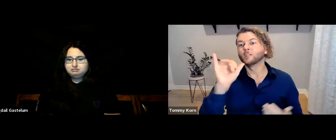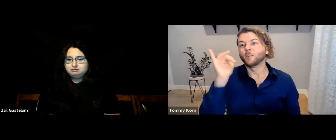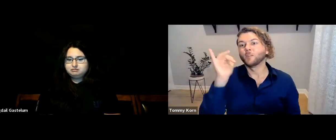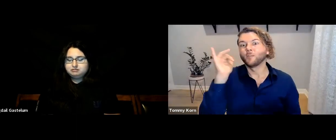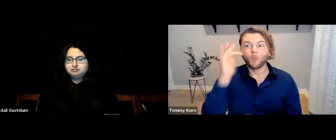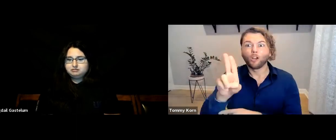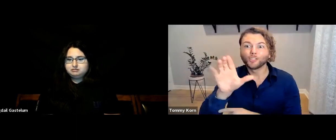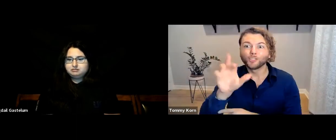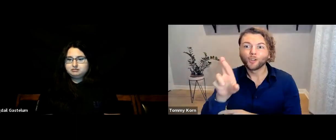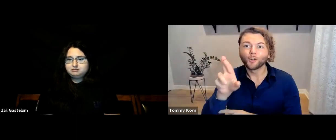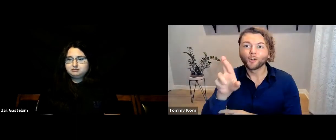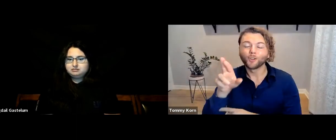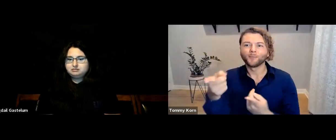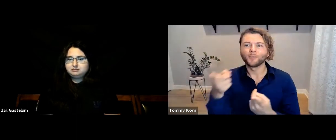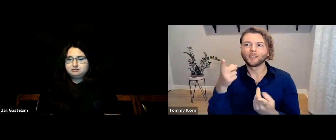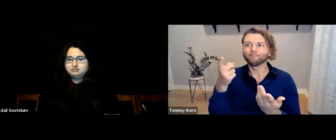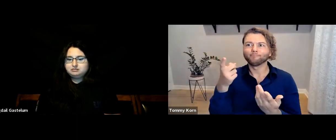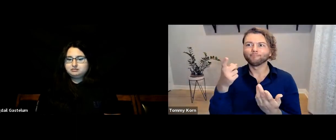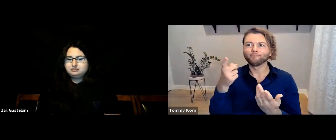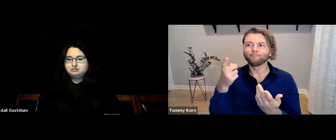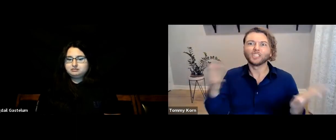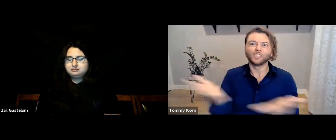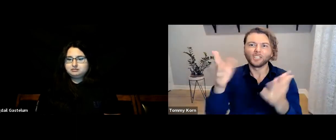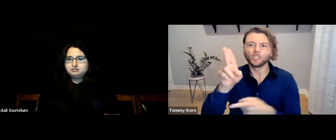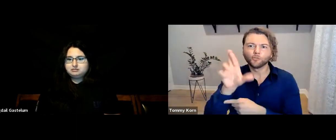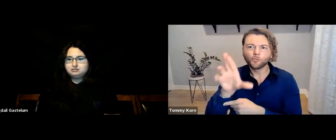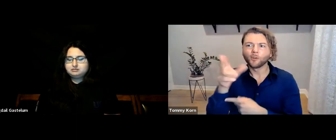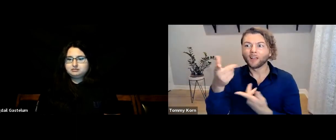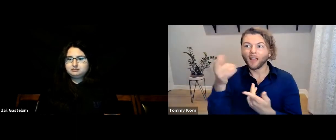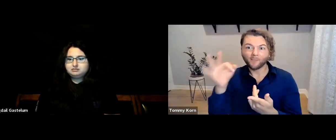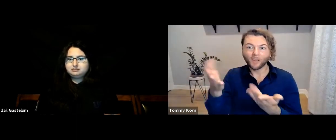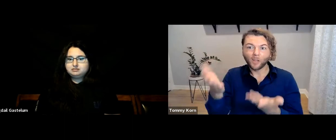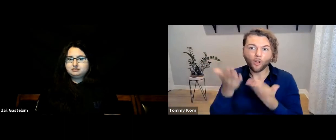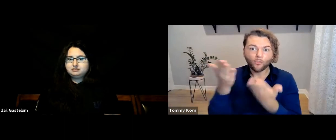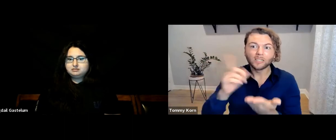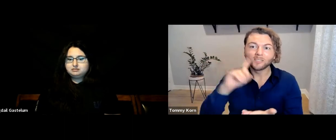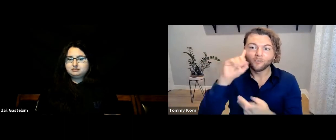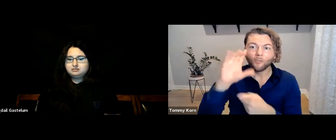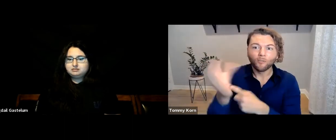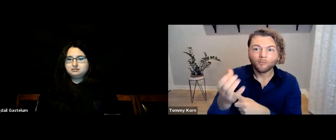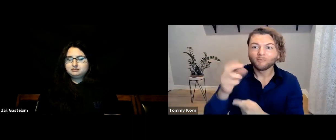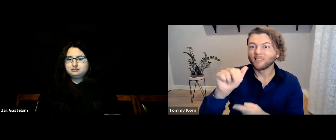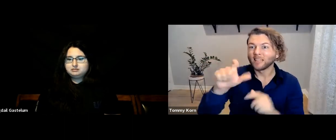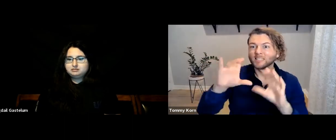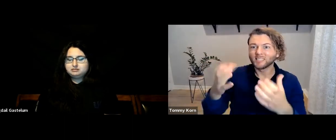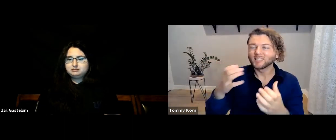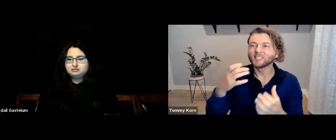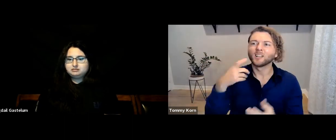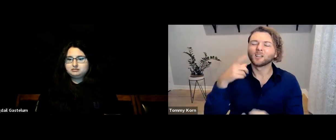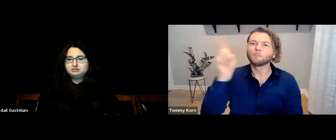I suggest that if UCR wants to offer a Deaf Culture or ASL class,